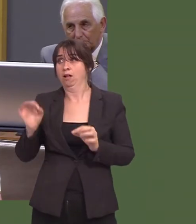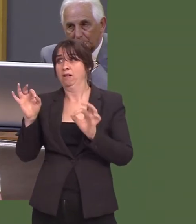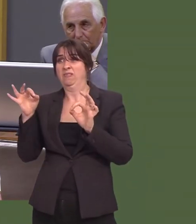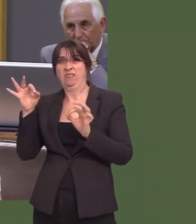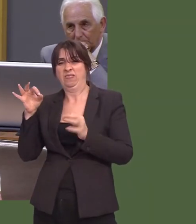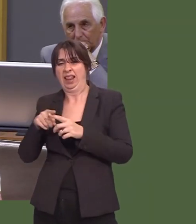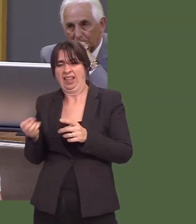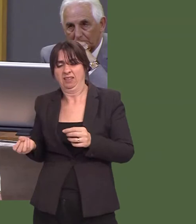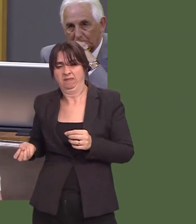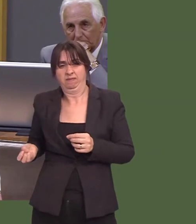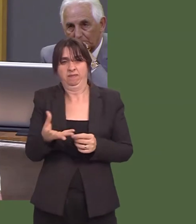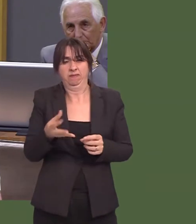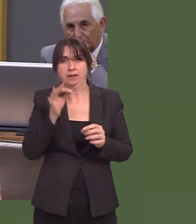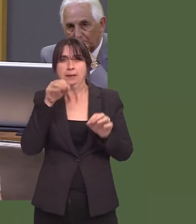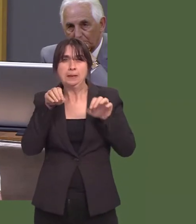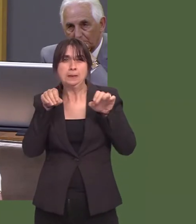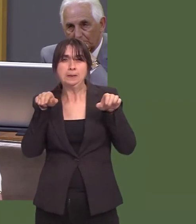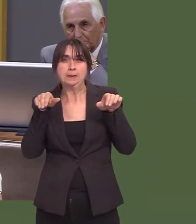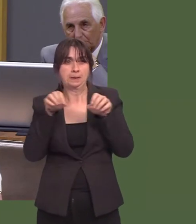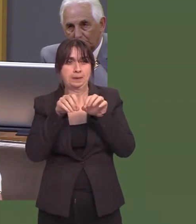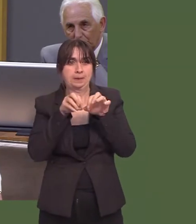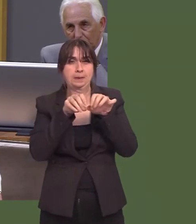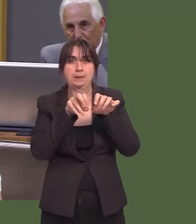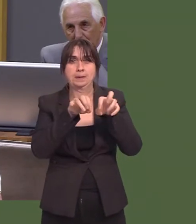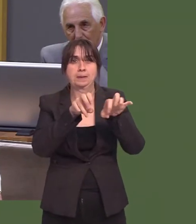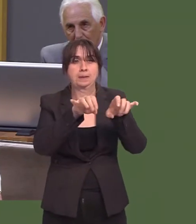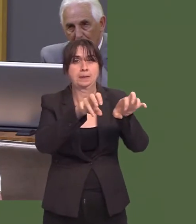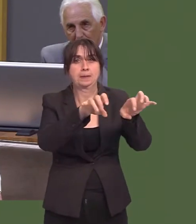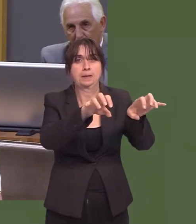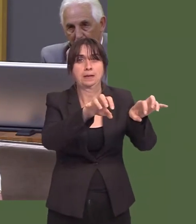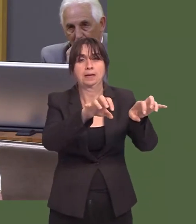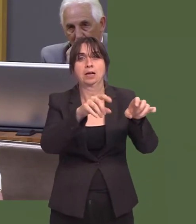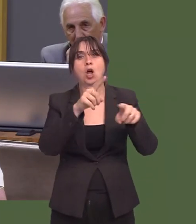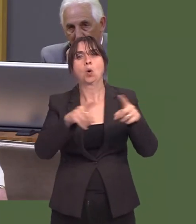in the UK, it will only tame knotweed, not eradicate it.